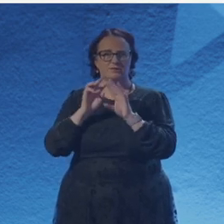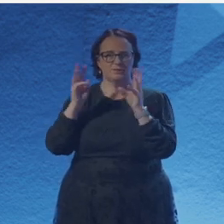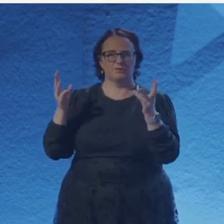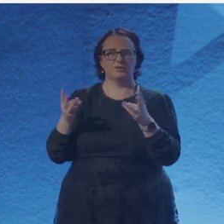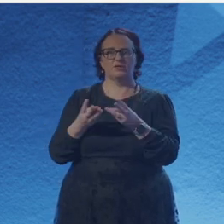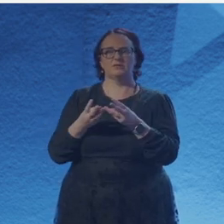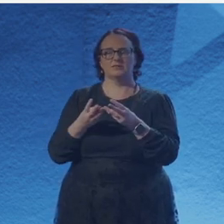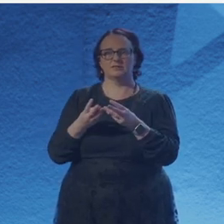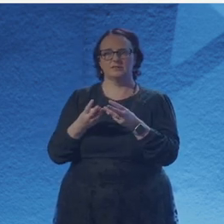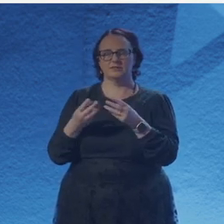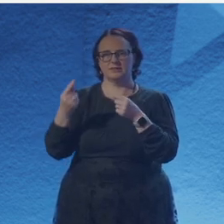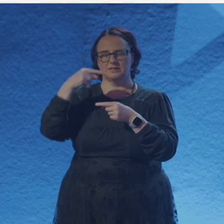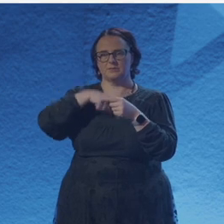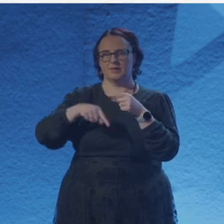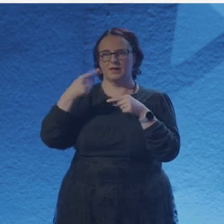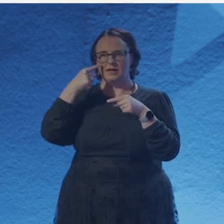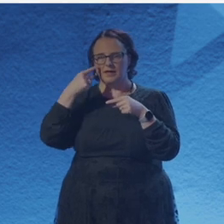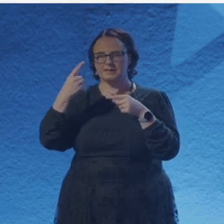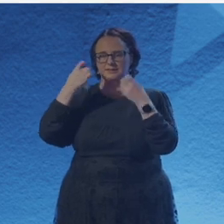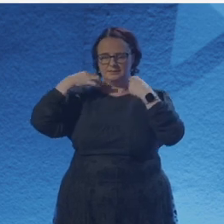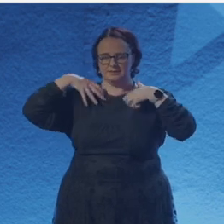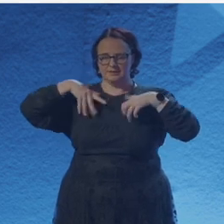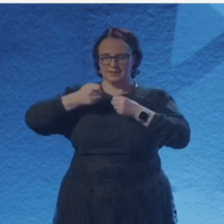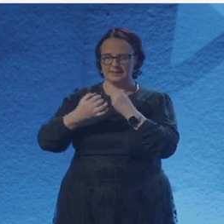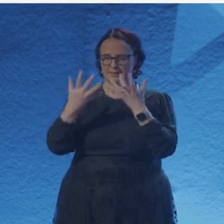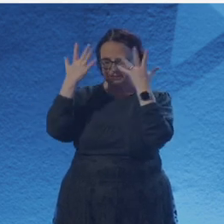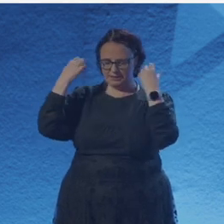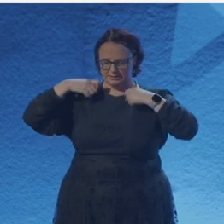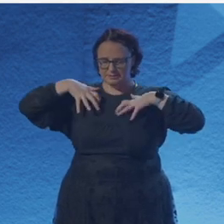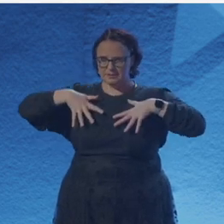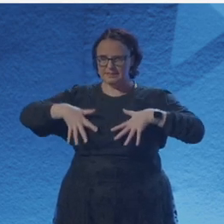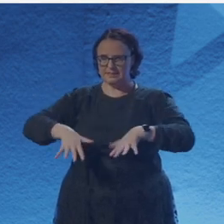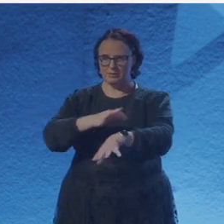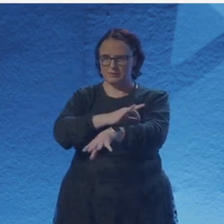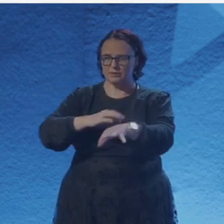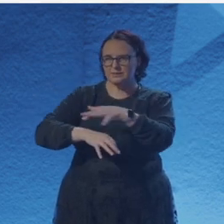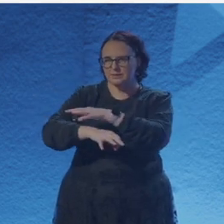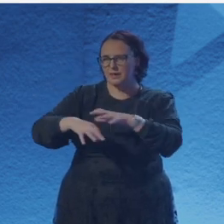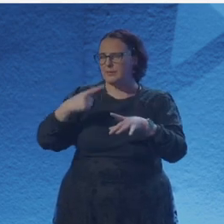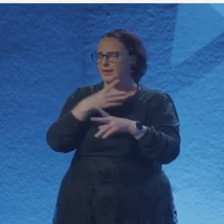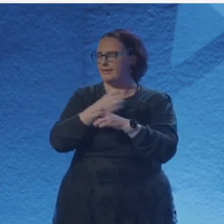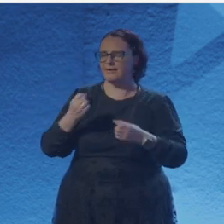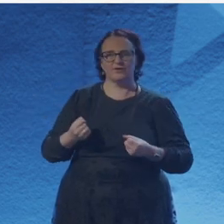help me then as the value of the force. No longer remained linearly proportional to the sufferings,